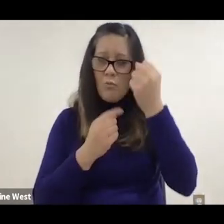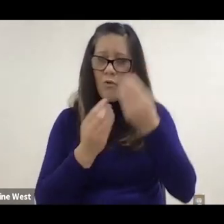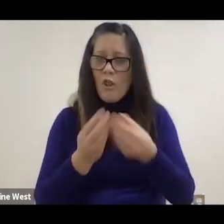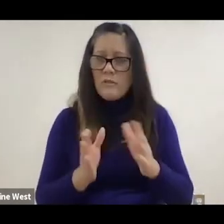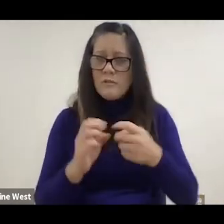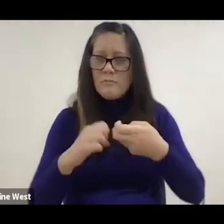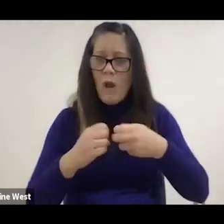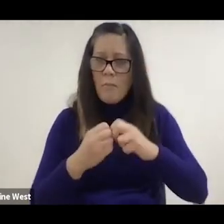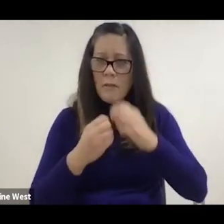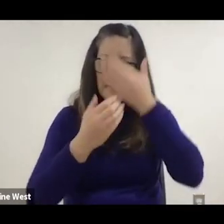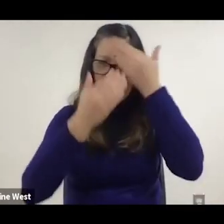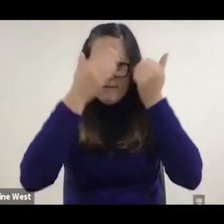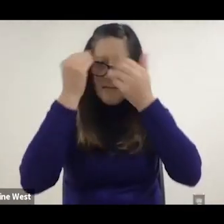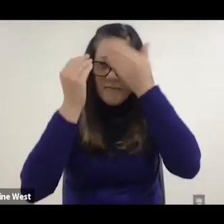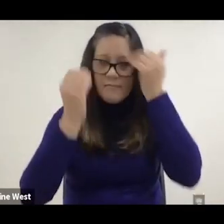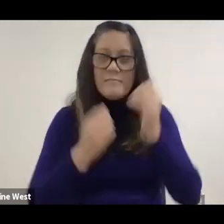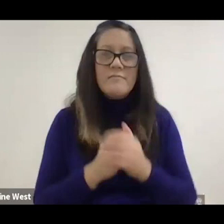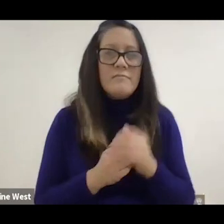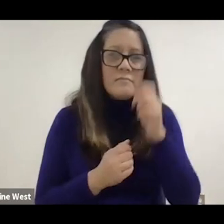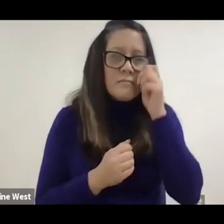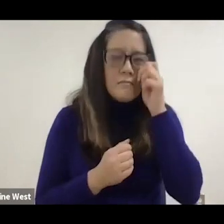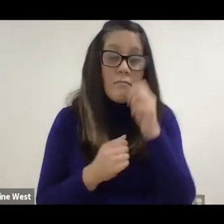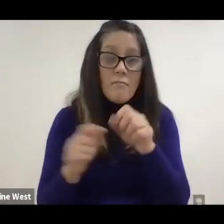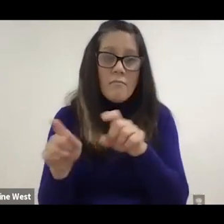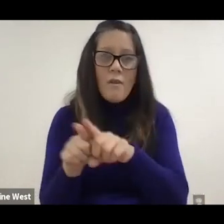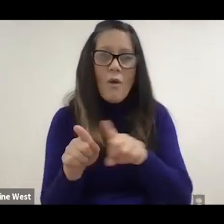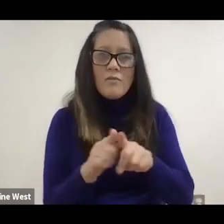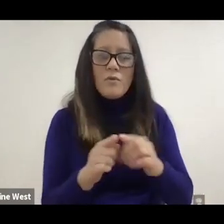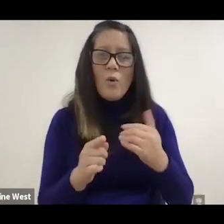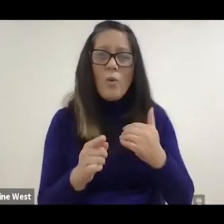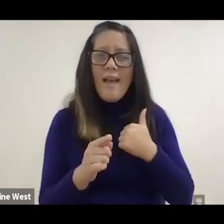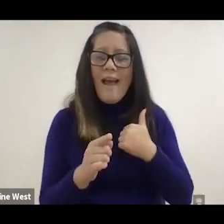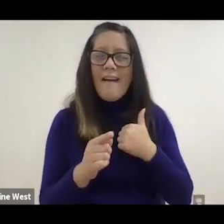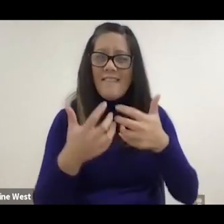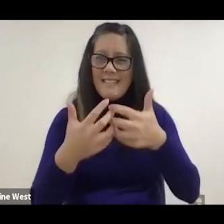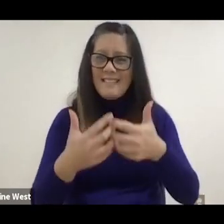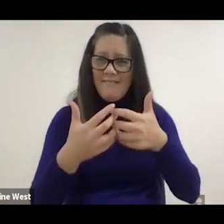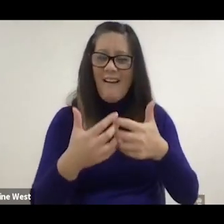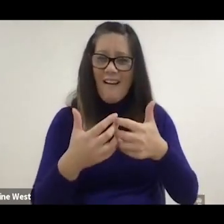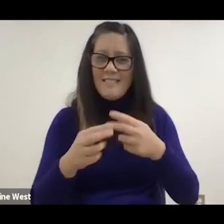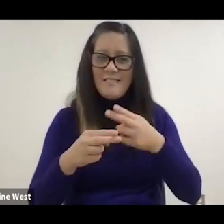but for those who need more help, there's this futuristic device